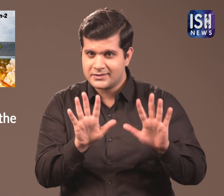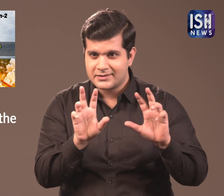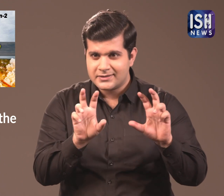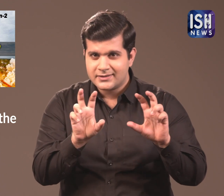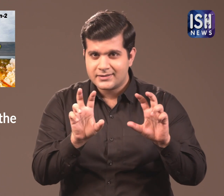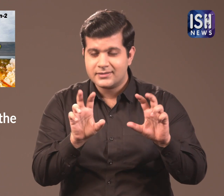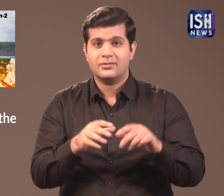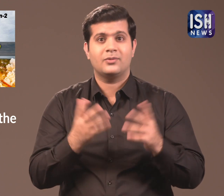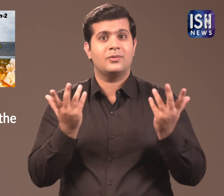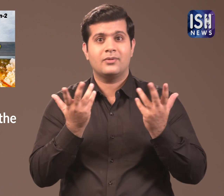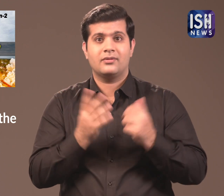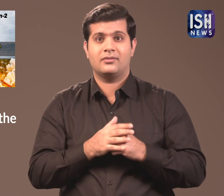Why are they doing this?